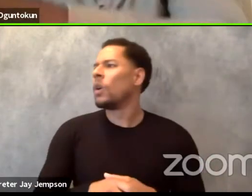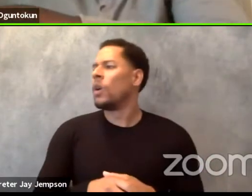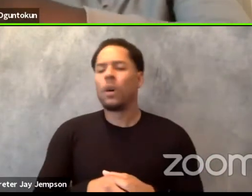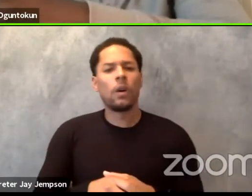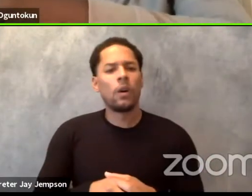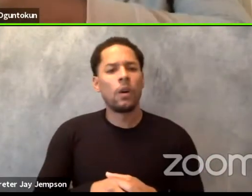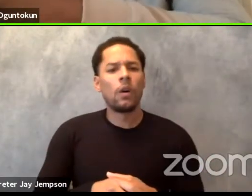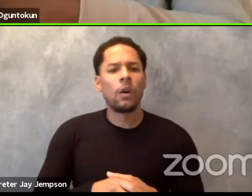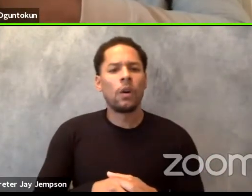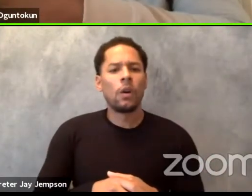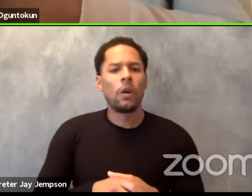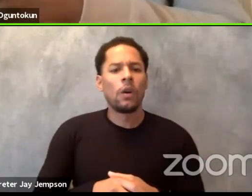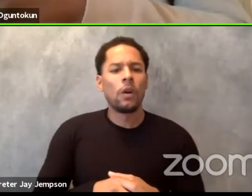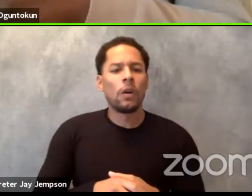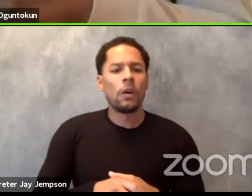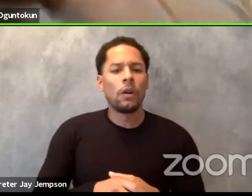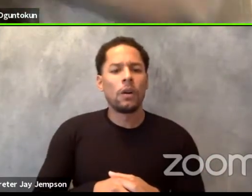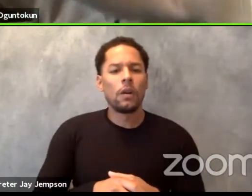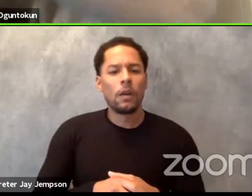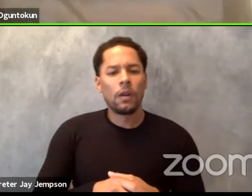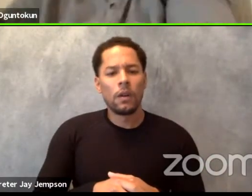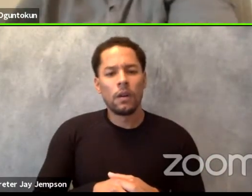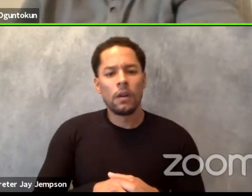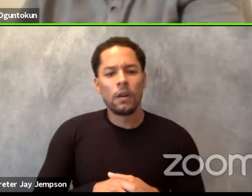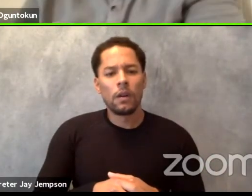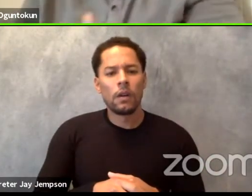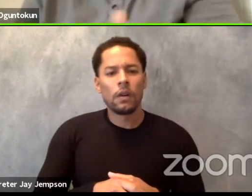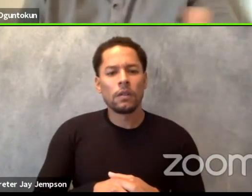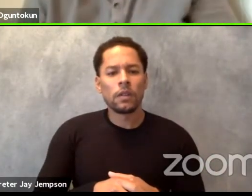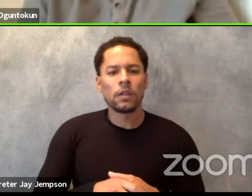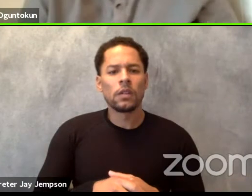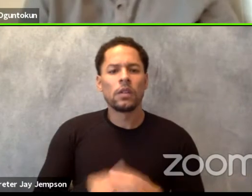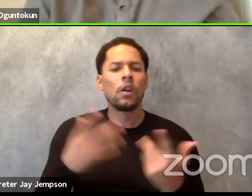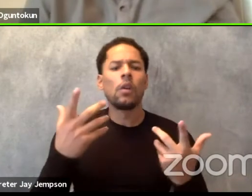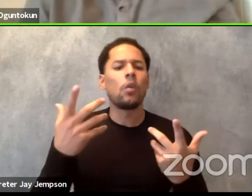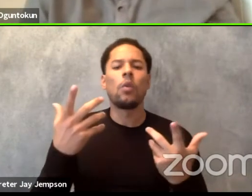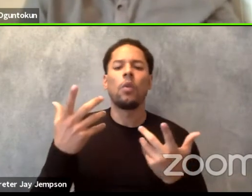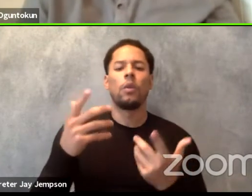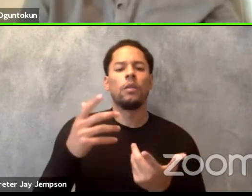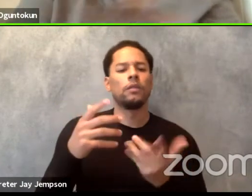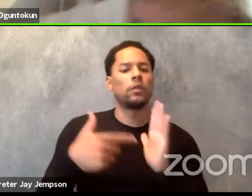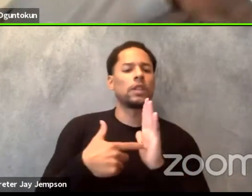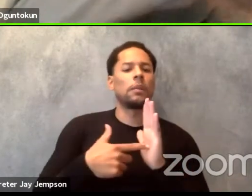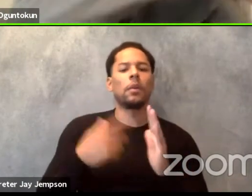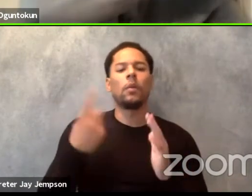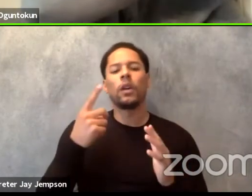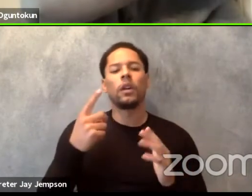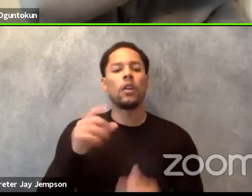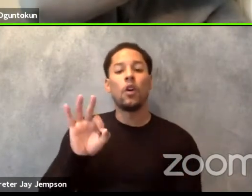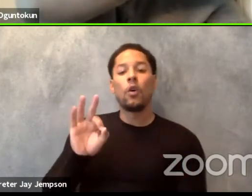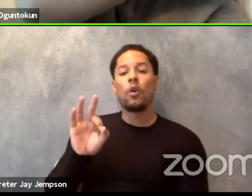where four paths meet. You have no idea about it. So thing, all the connotations that are there